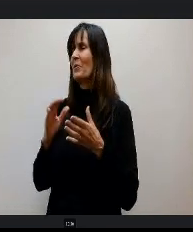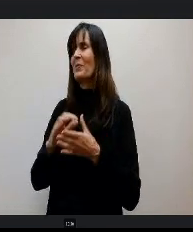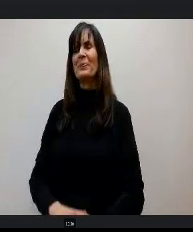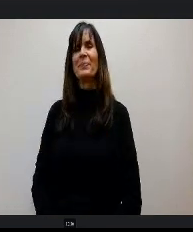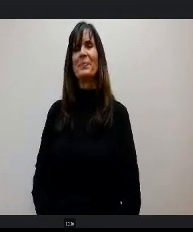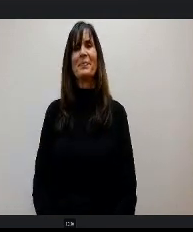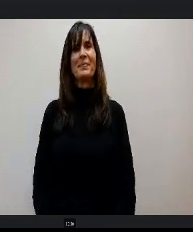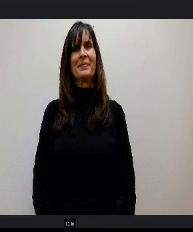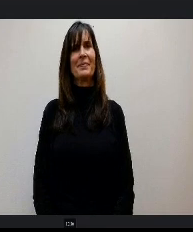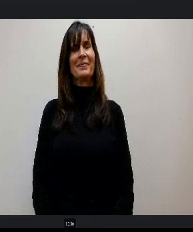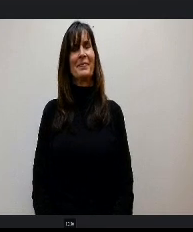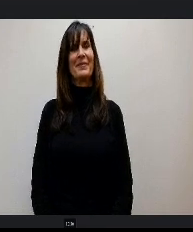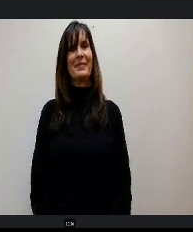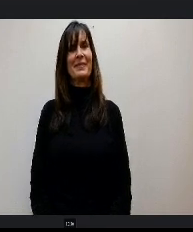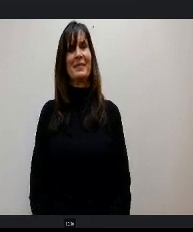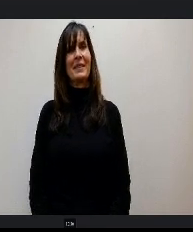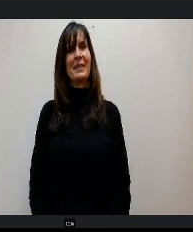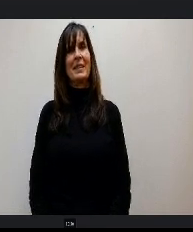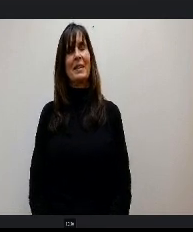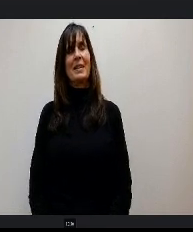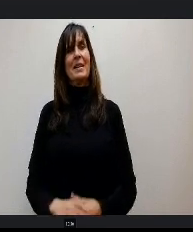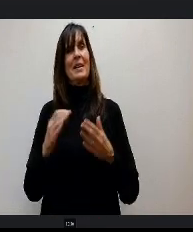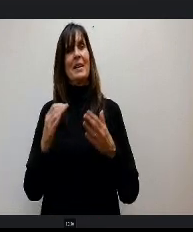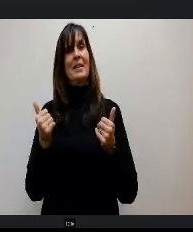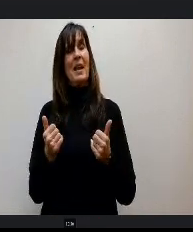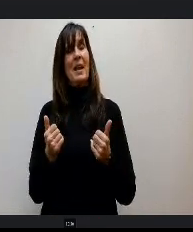We need a motion to approve the consent agenda as posted.